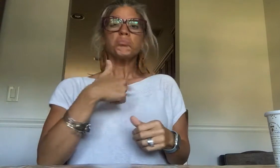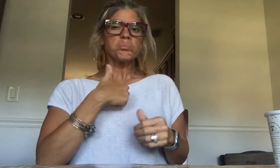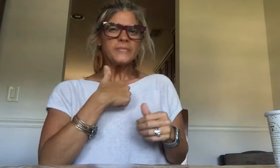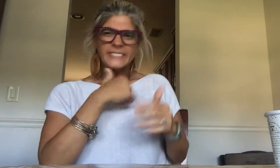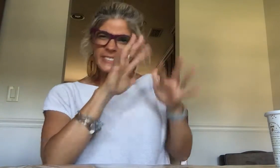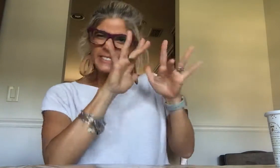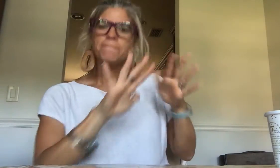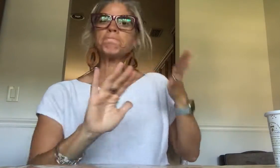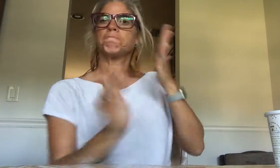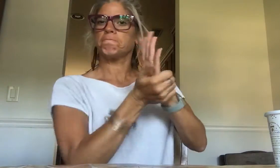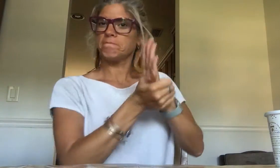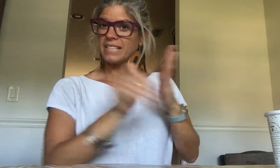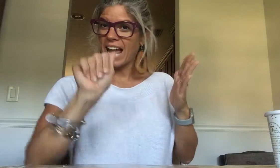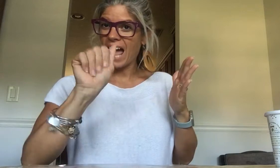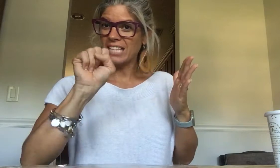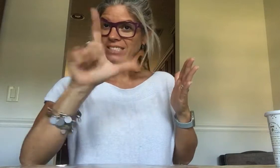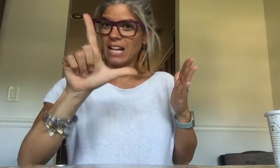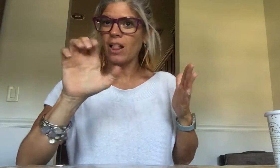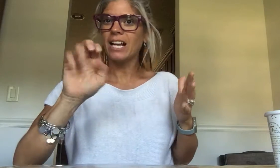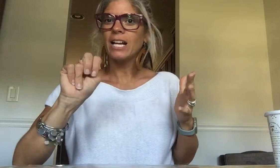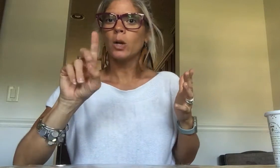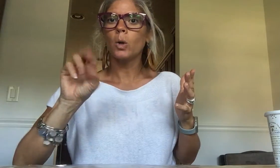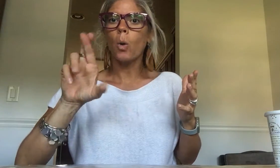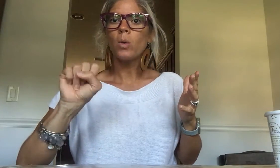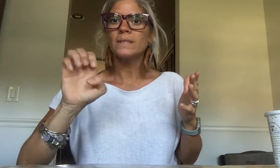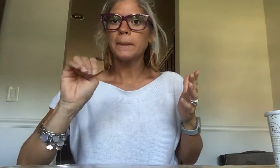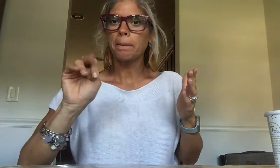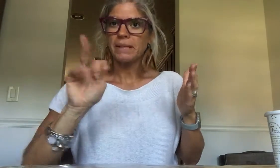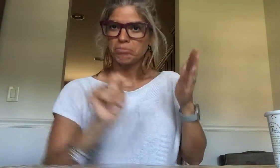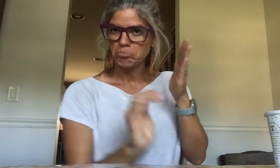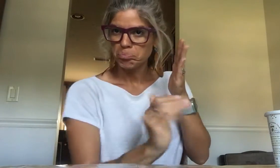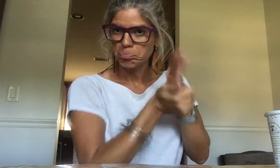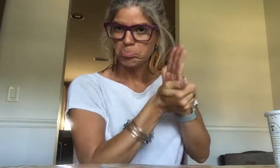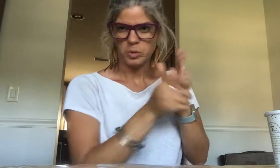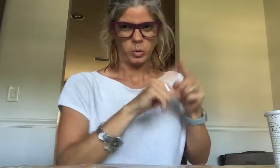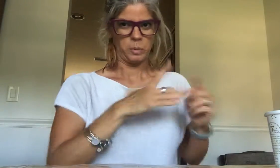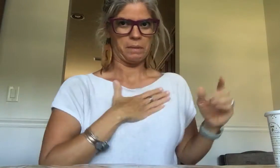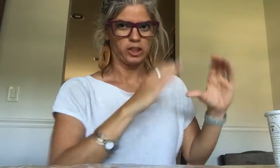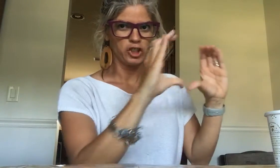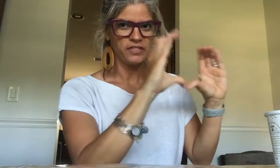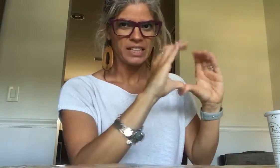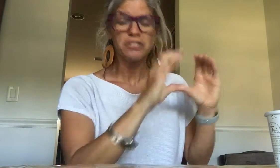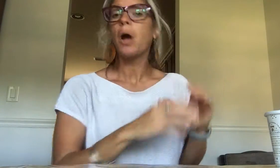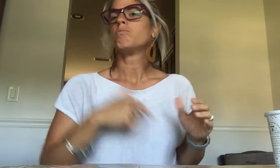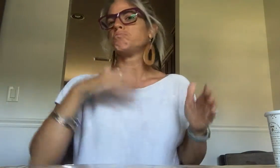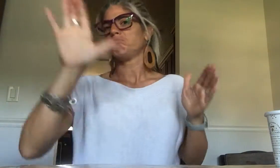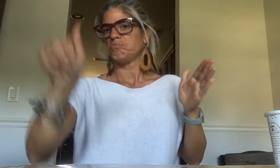I continued on and received an ASL endorsement in addition to the certification